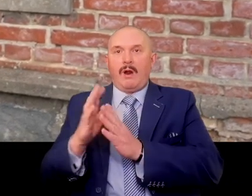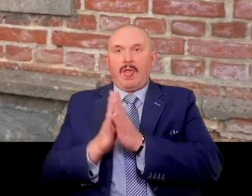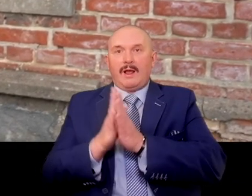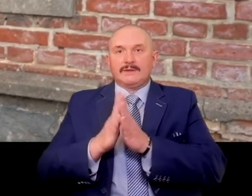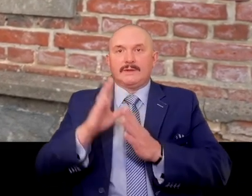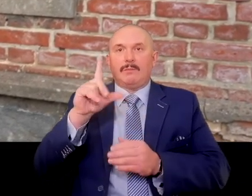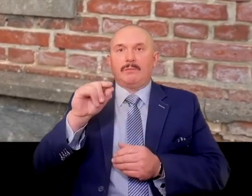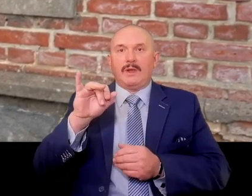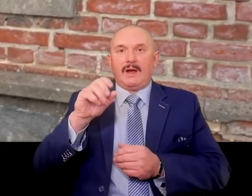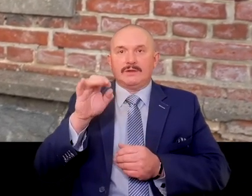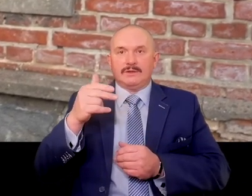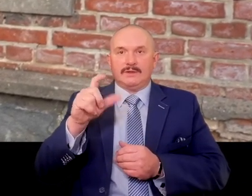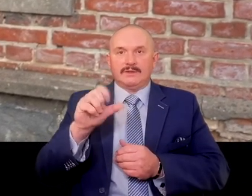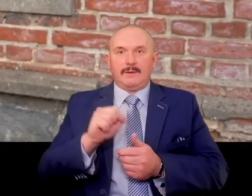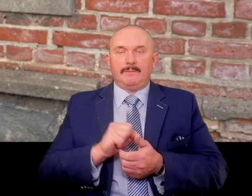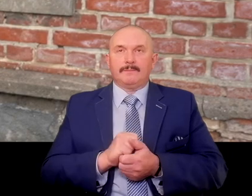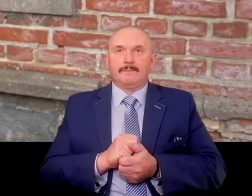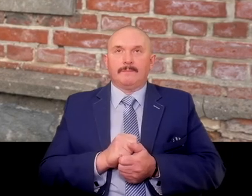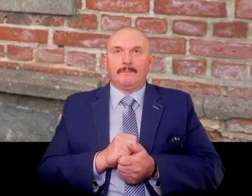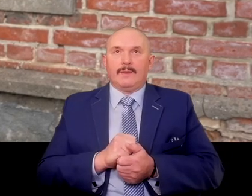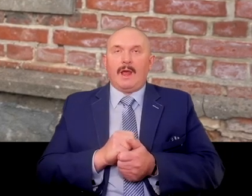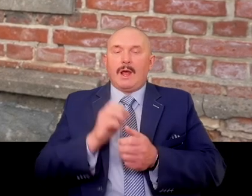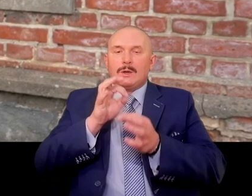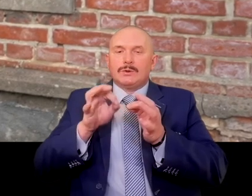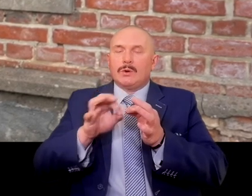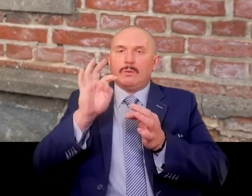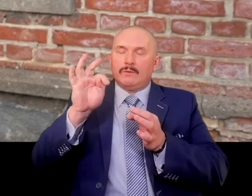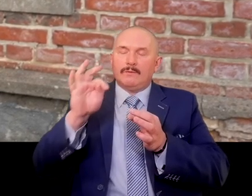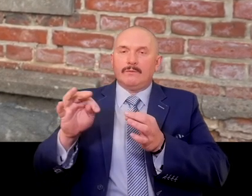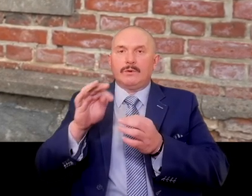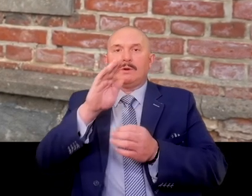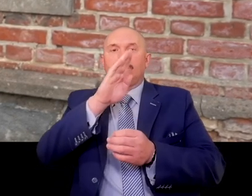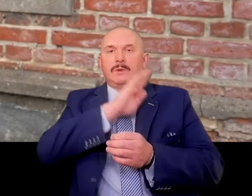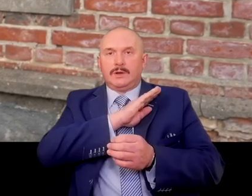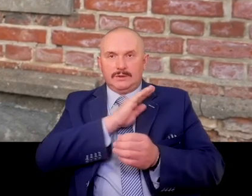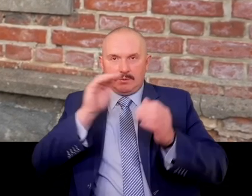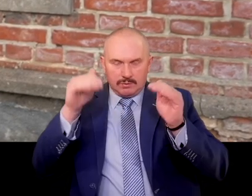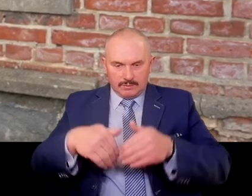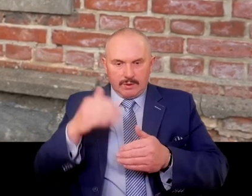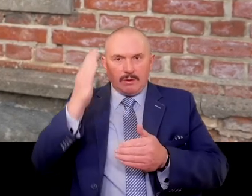We can learn about the details of his death from the relation